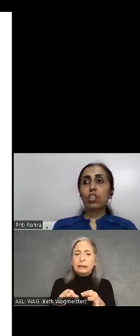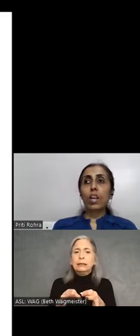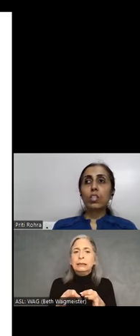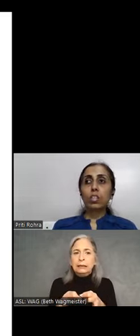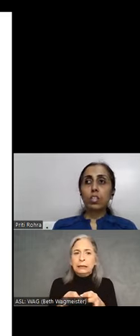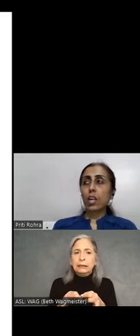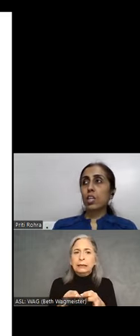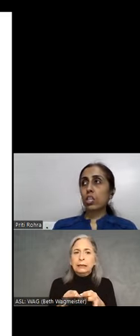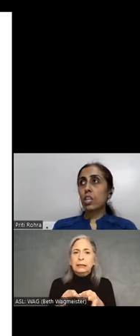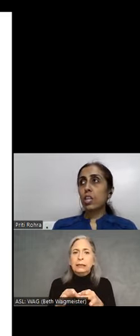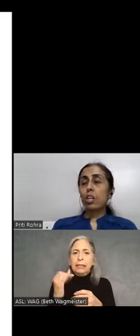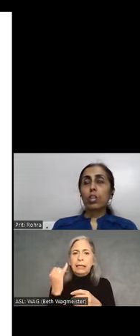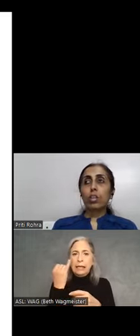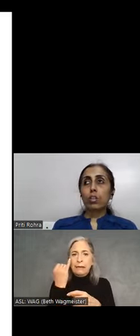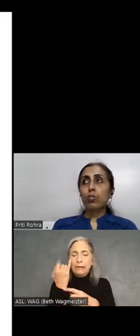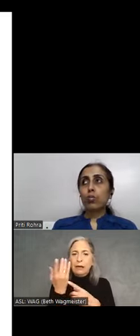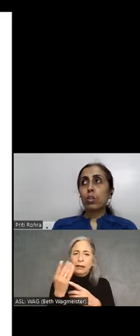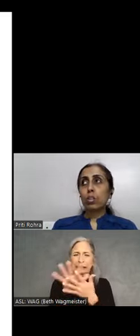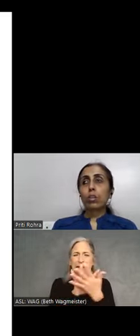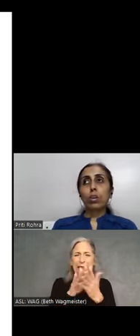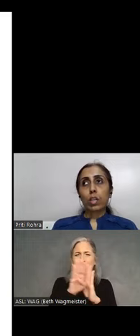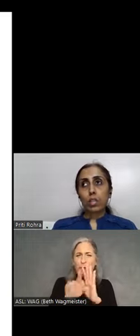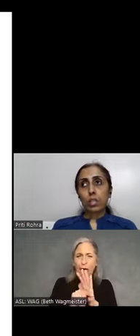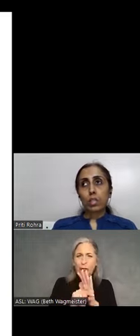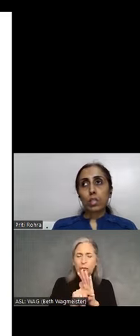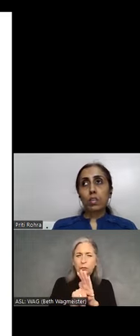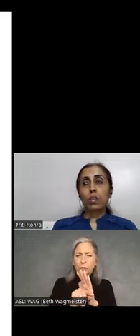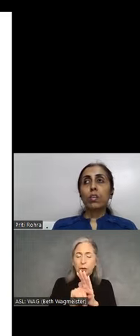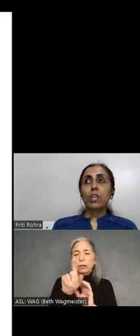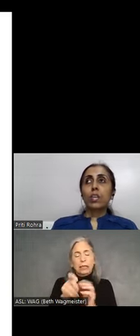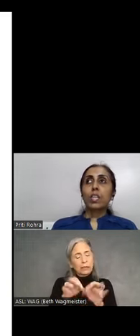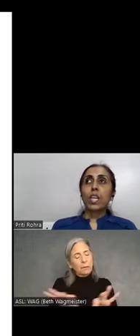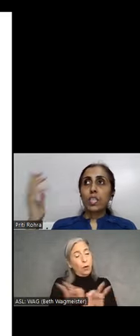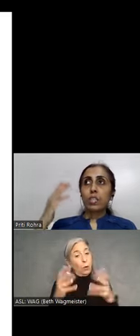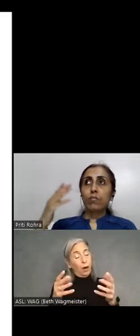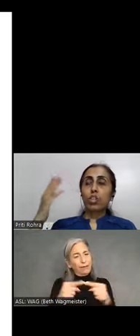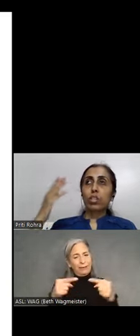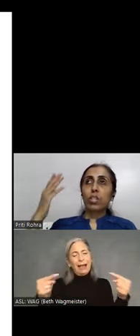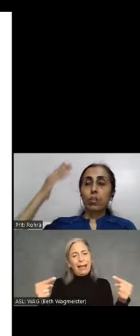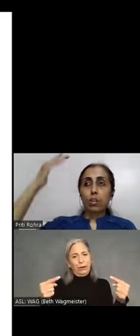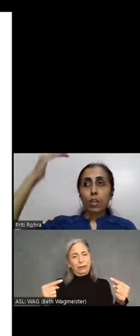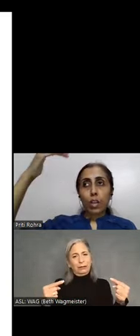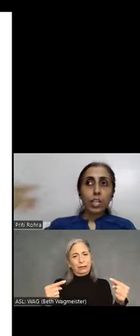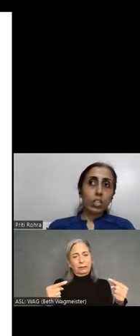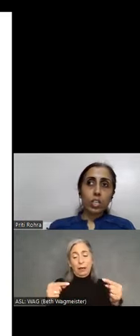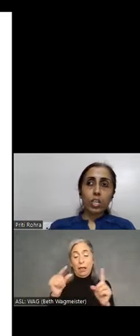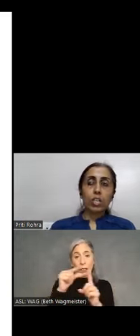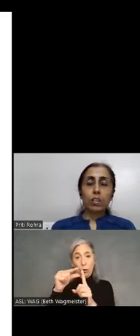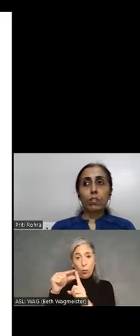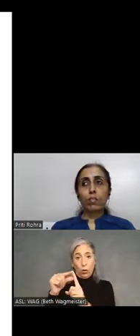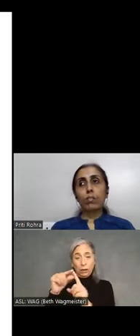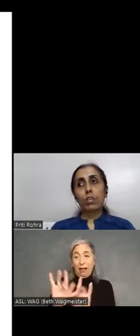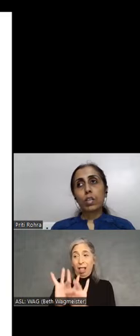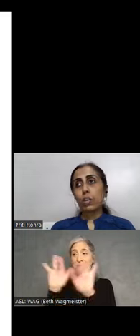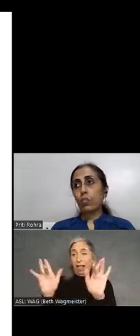challenge is largely through the contrast. The text which is there on a lighter shade tend to